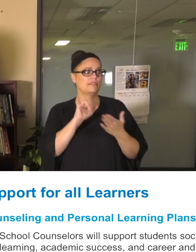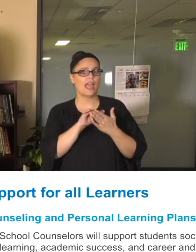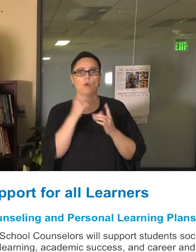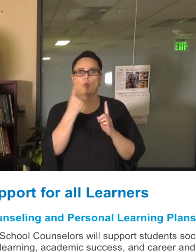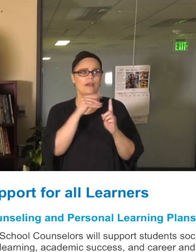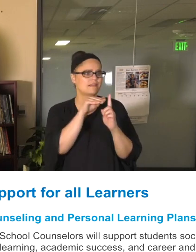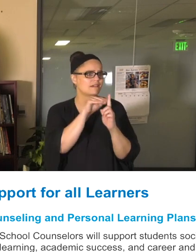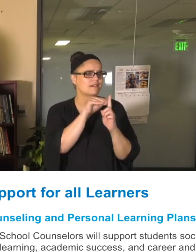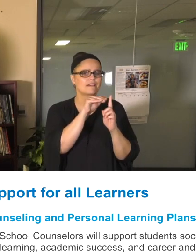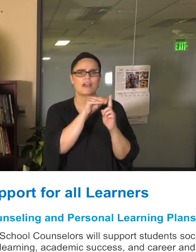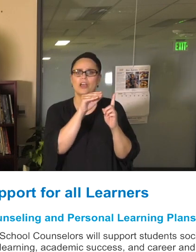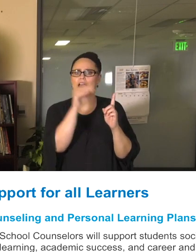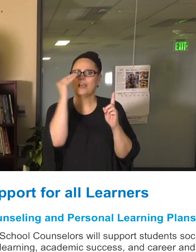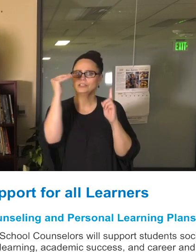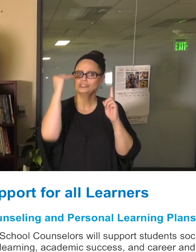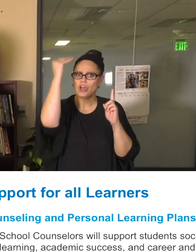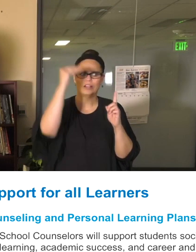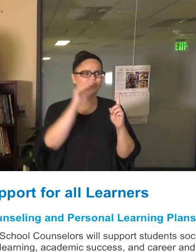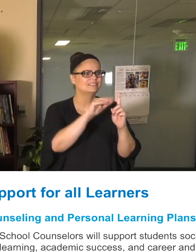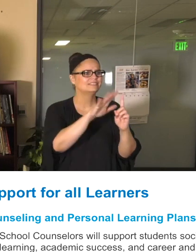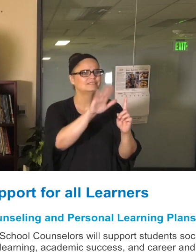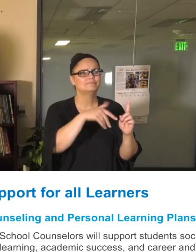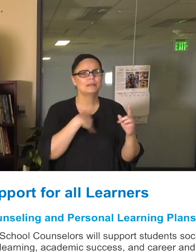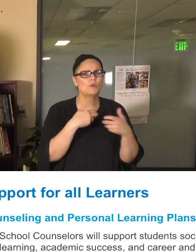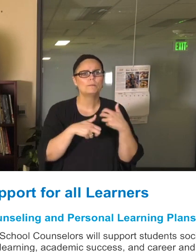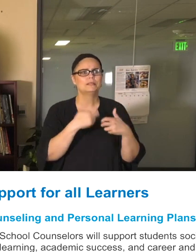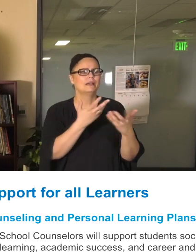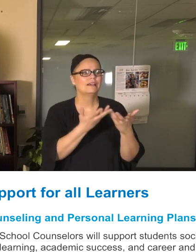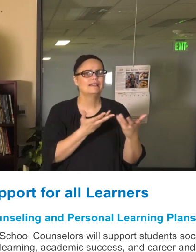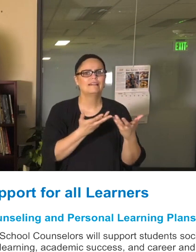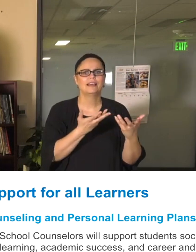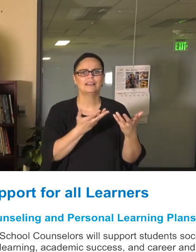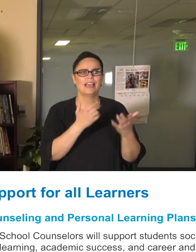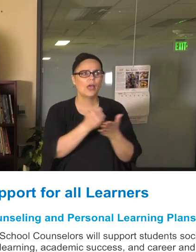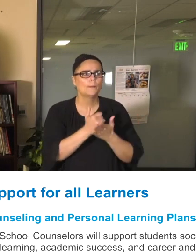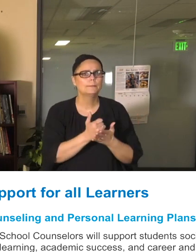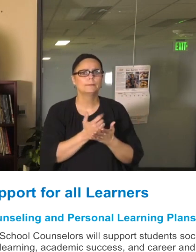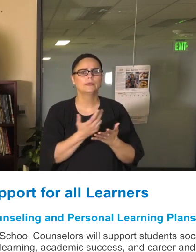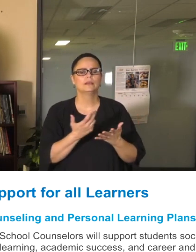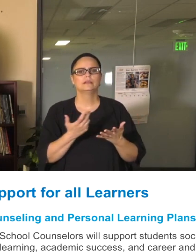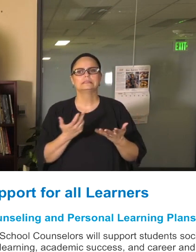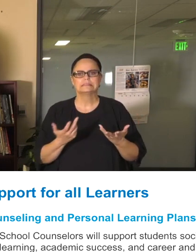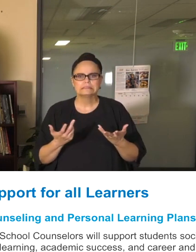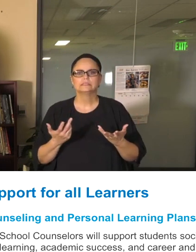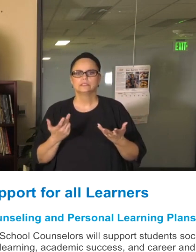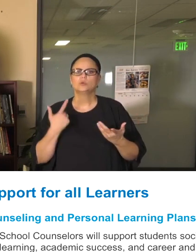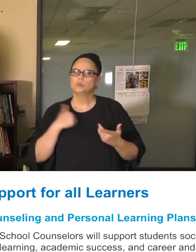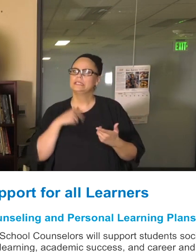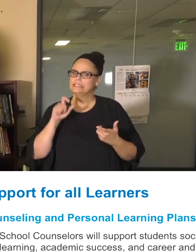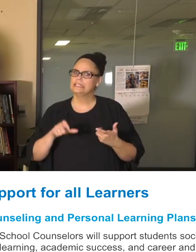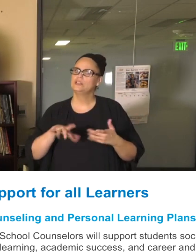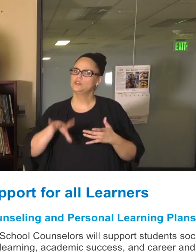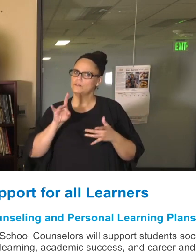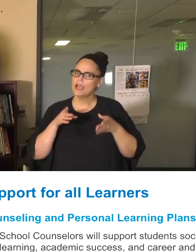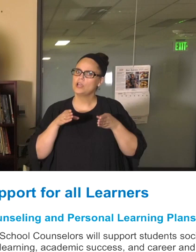problem, can you help me. So we want to make sure that we're finding ways to do that and doing it virtually is not